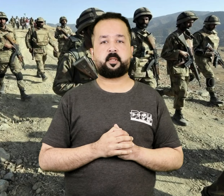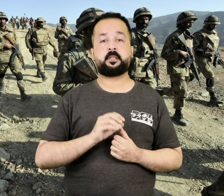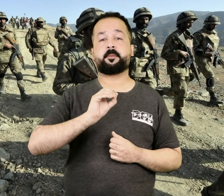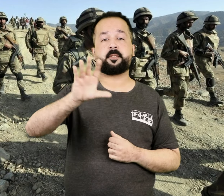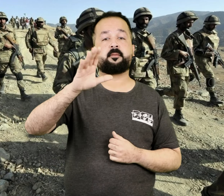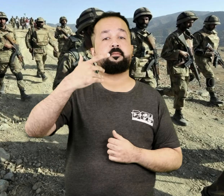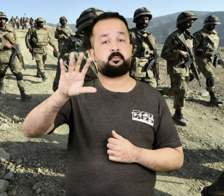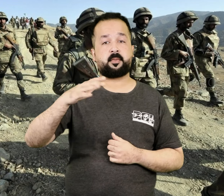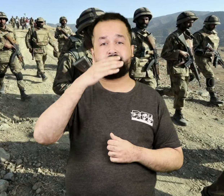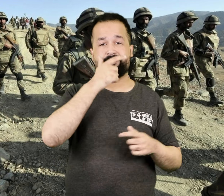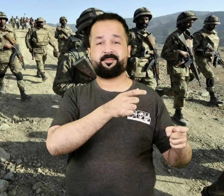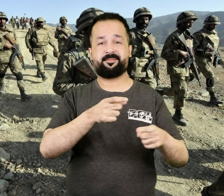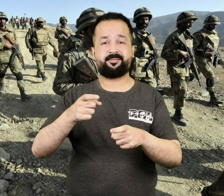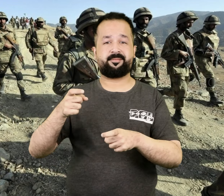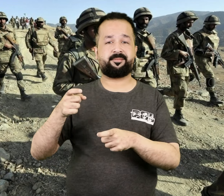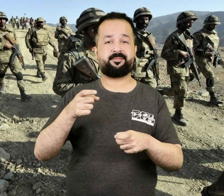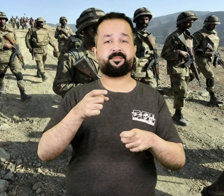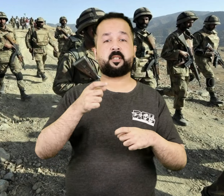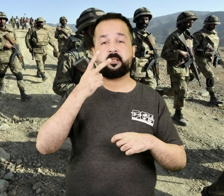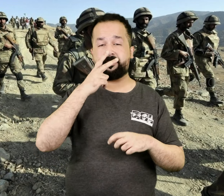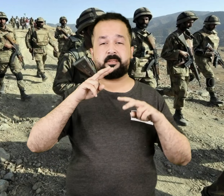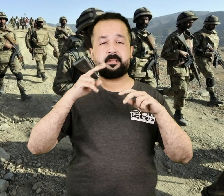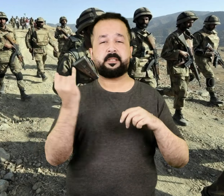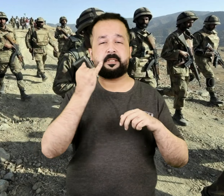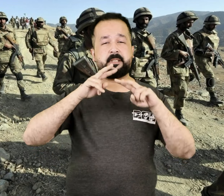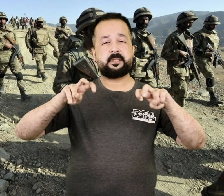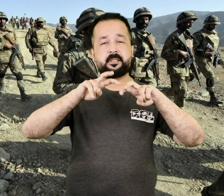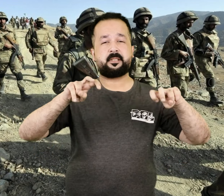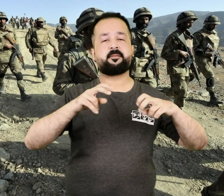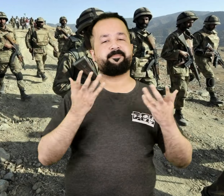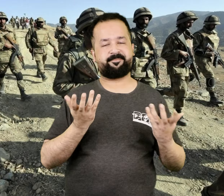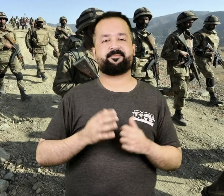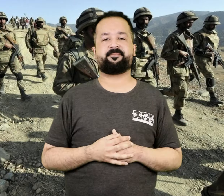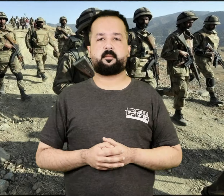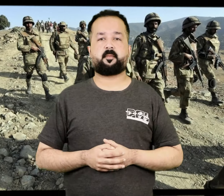A search operation has been initiated against the escaped terrorists.